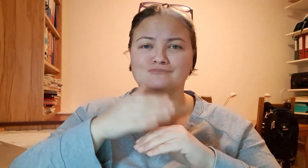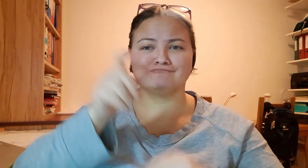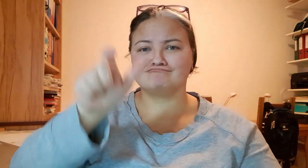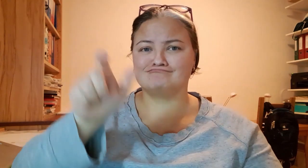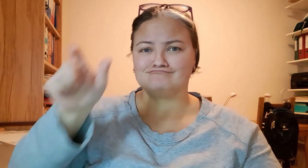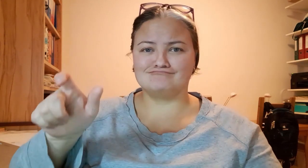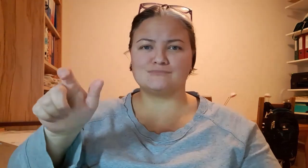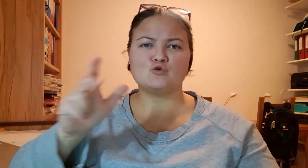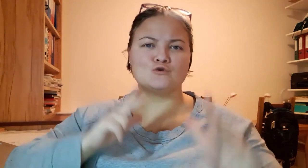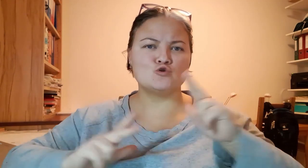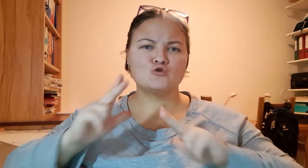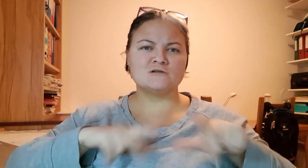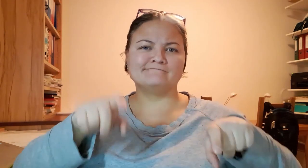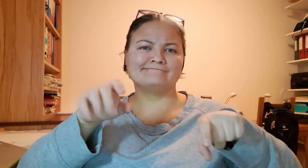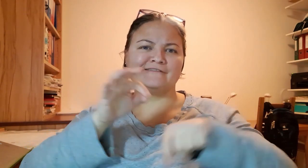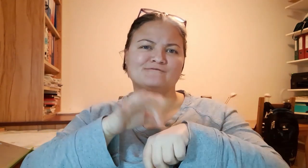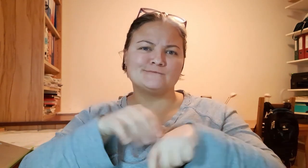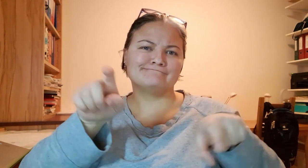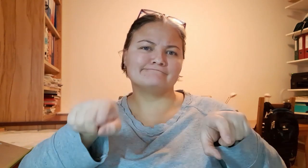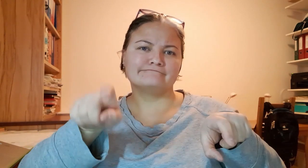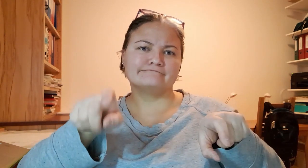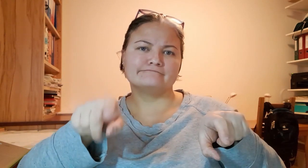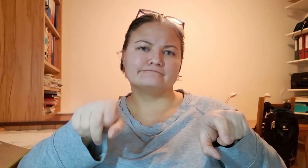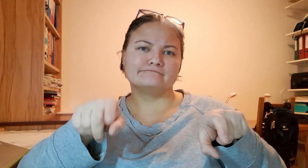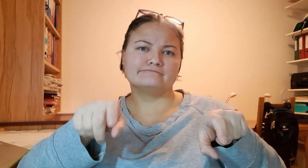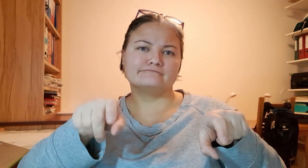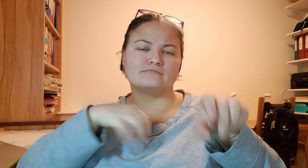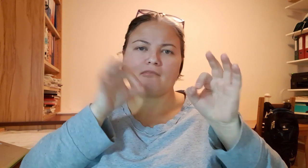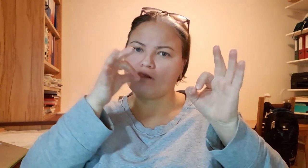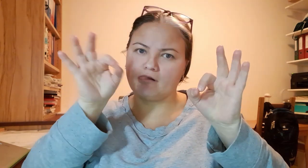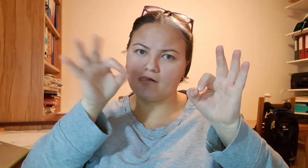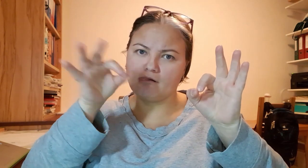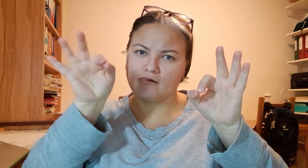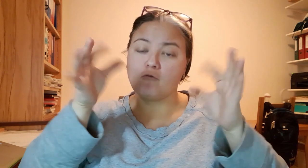For example people who are not calm and wiggle their foot...that´s distracting.